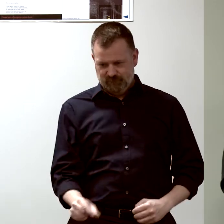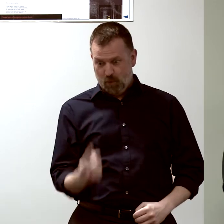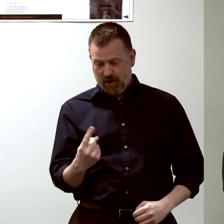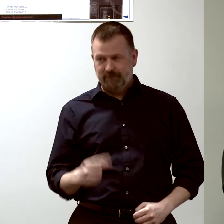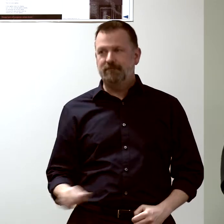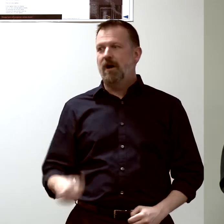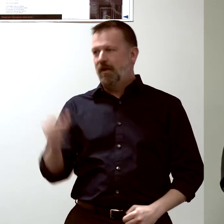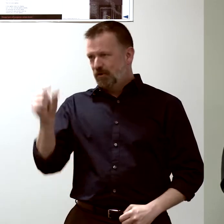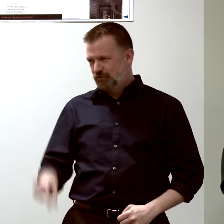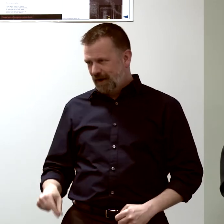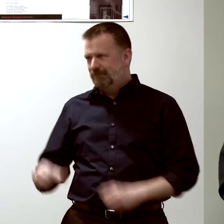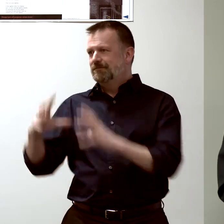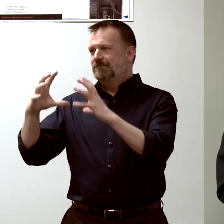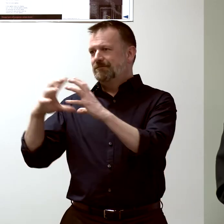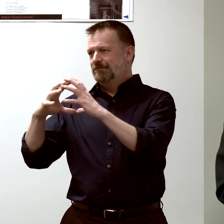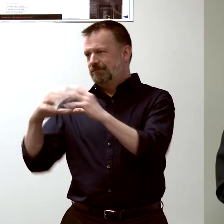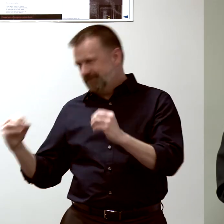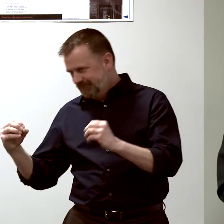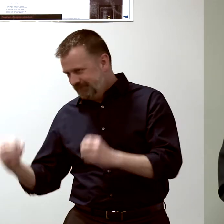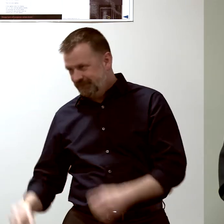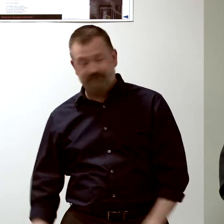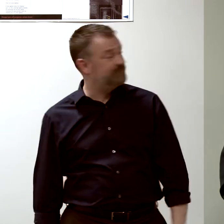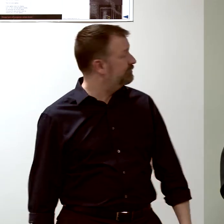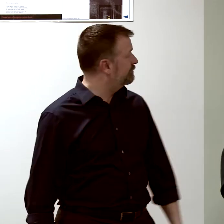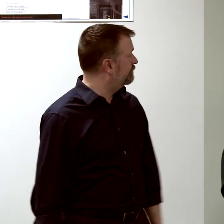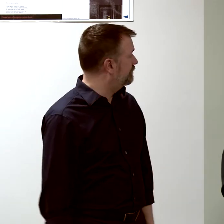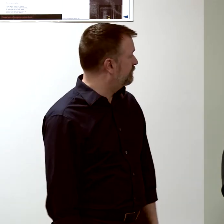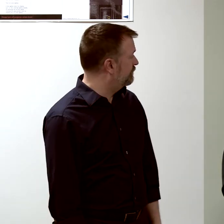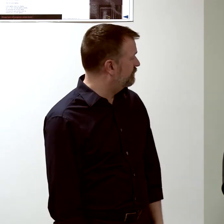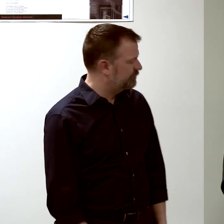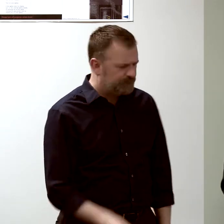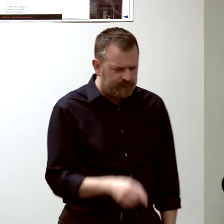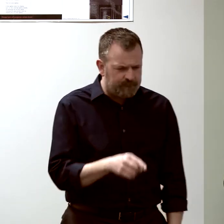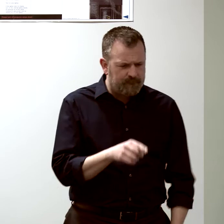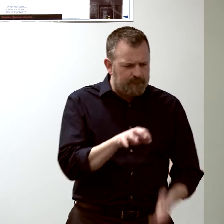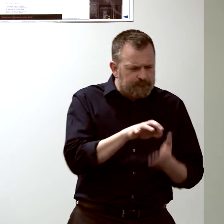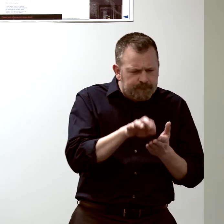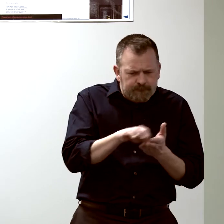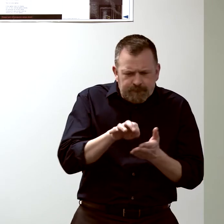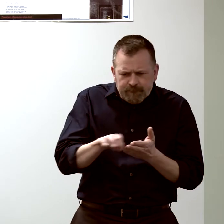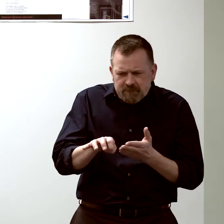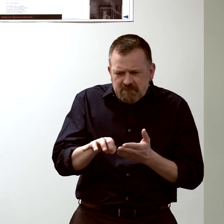So we can see in these pictures 8 or 9 cell divisions...